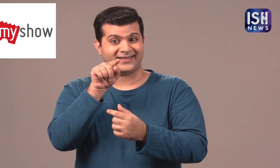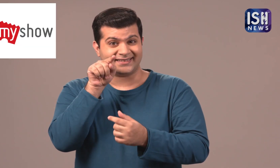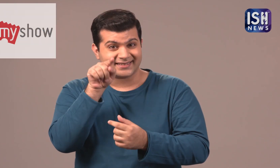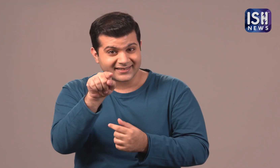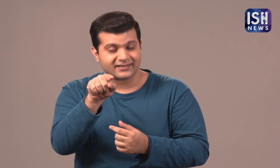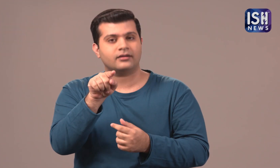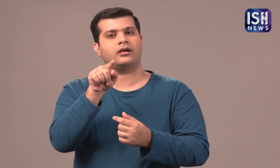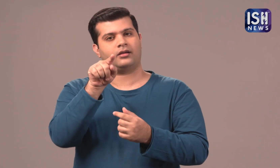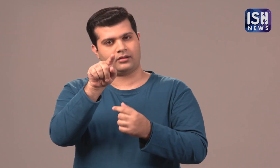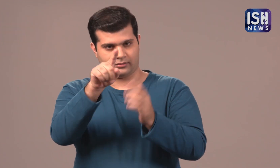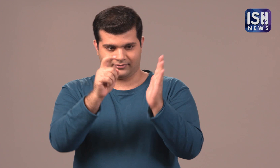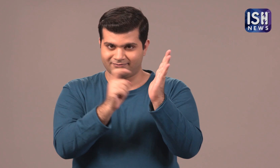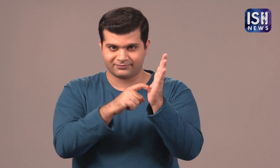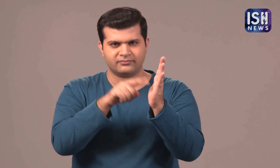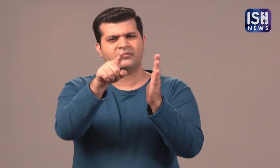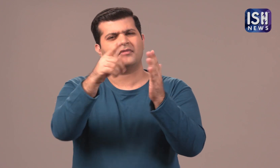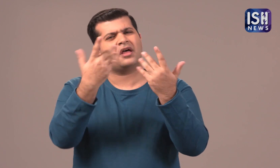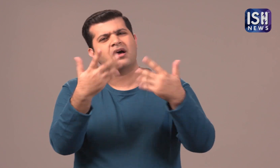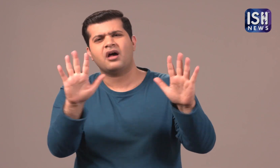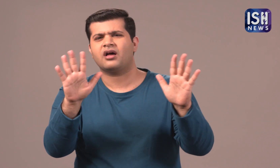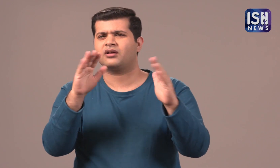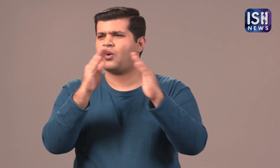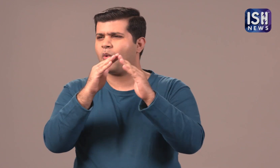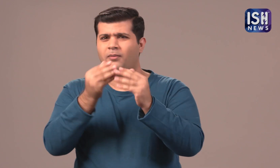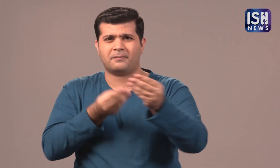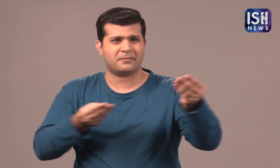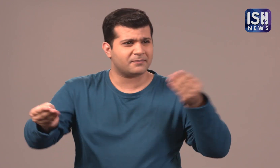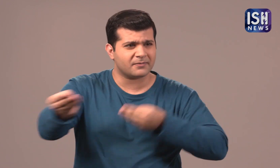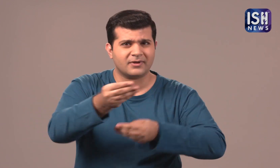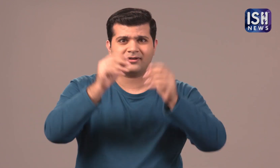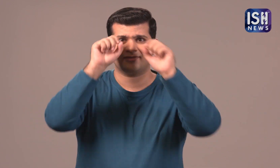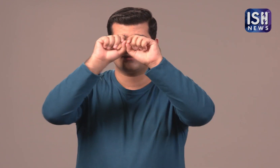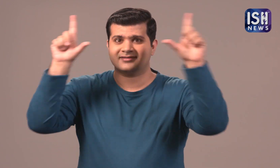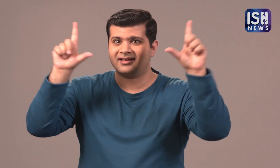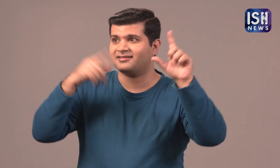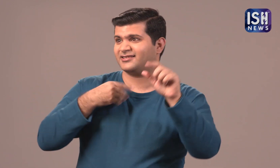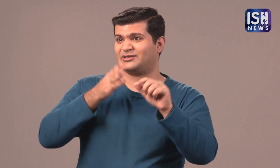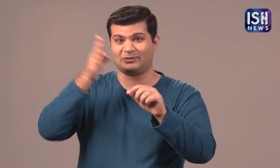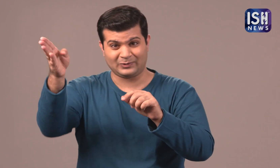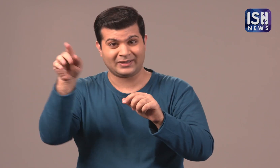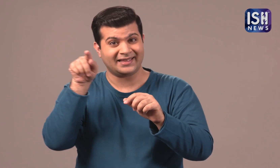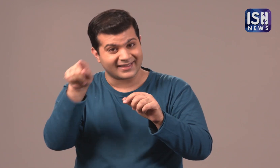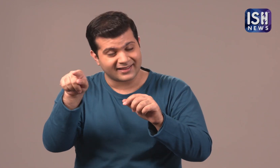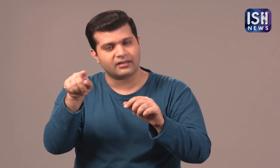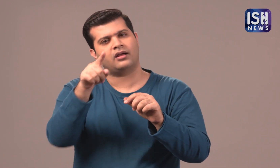You can book a ticket here for a theatre close to your house.